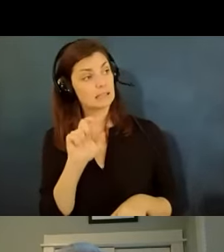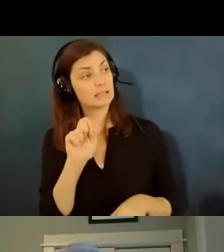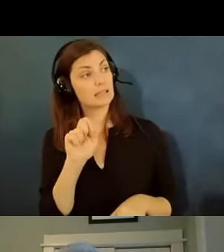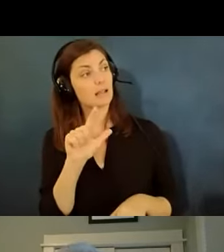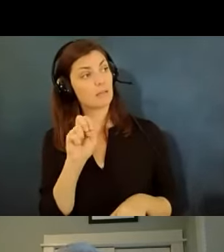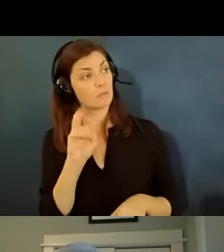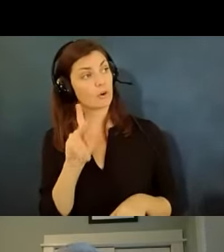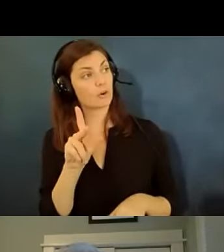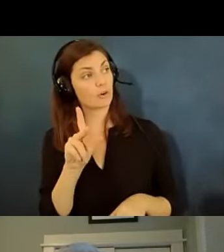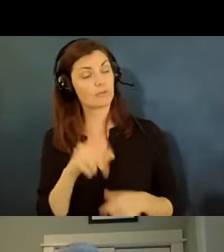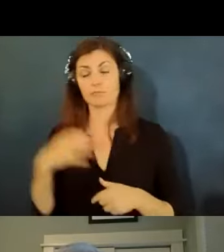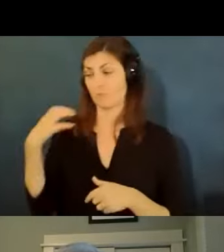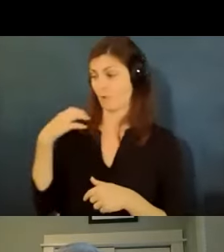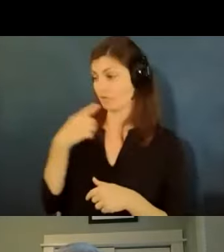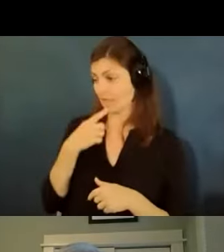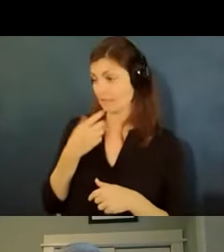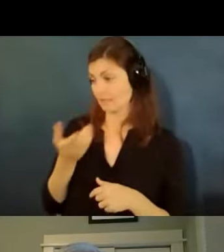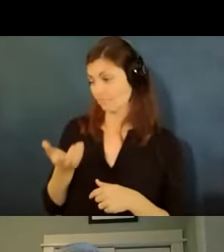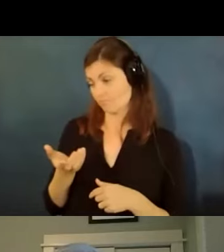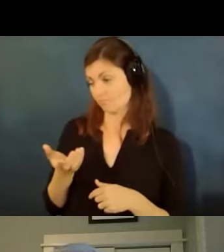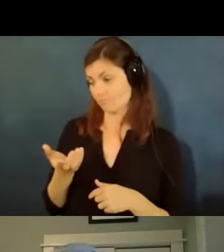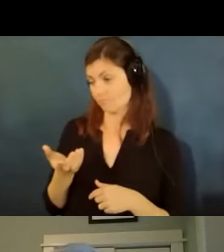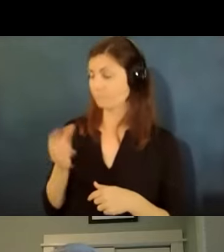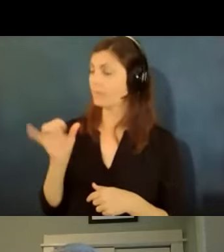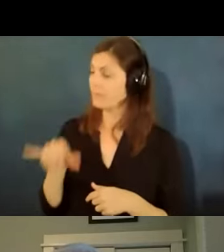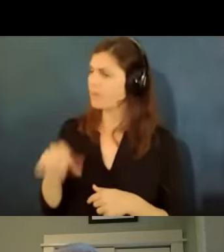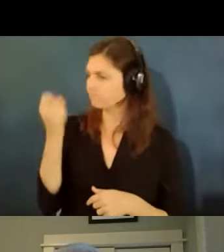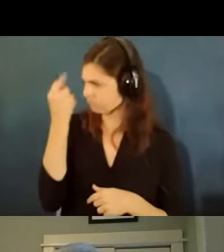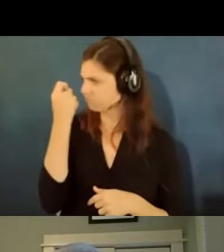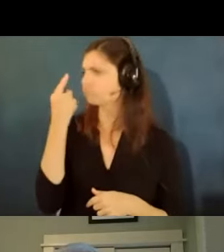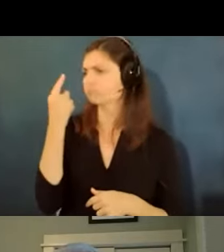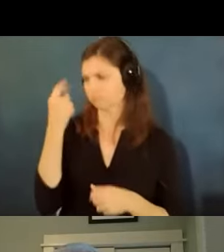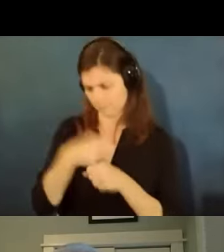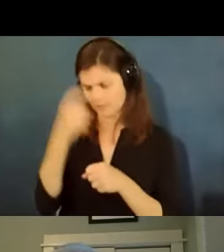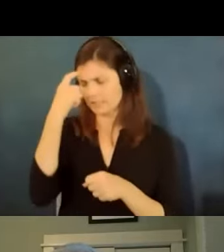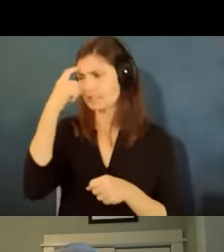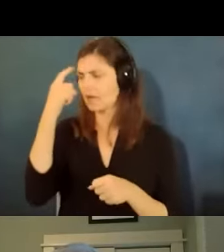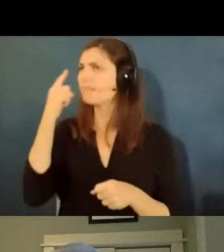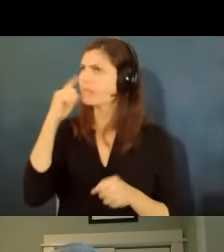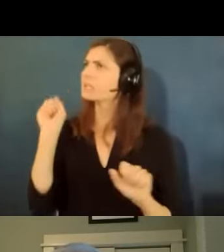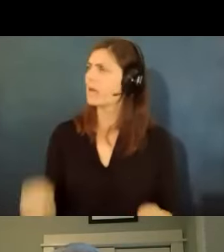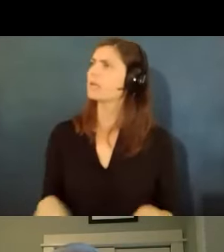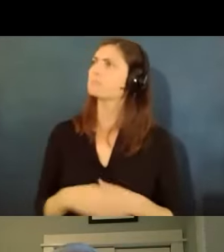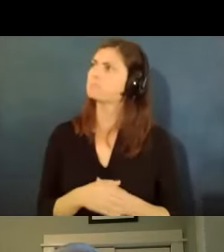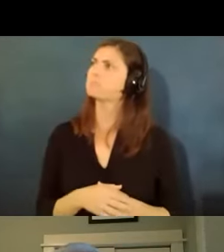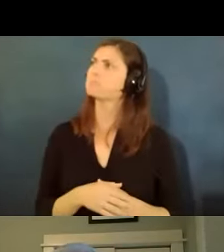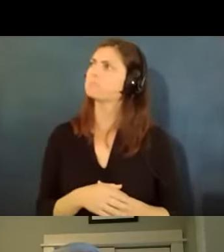and the employer says that makes sense we think we can probably do it but we don't have any of